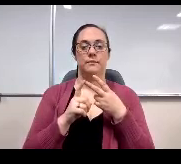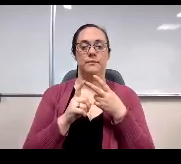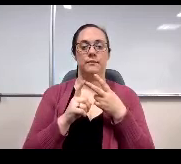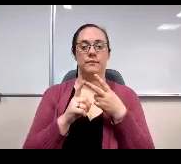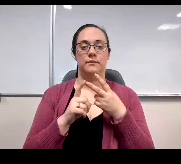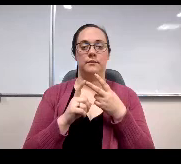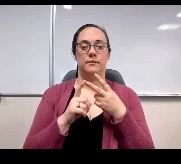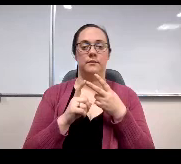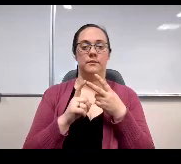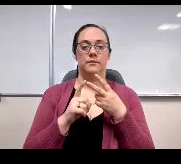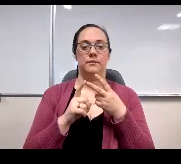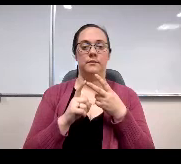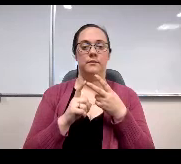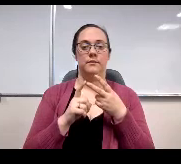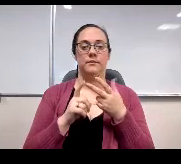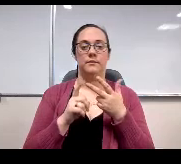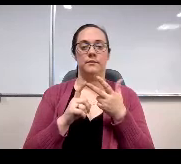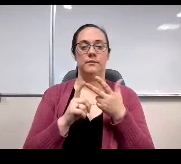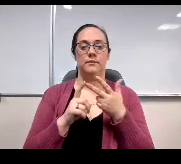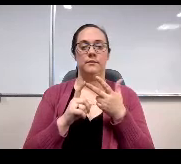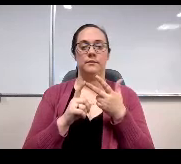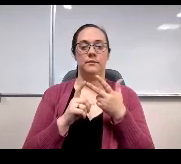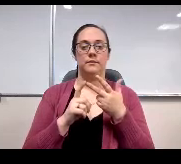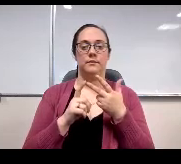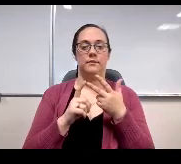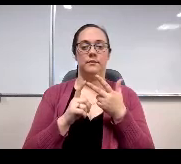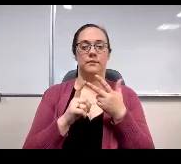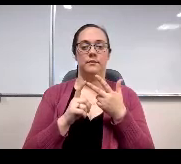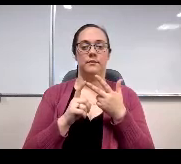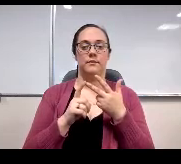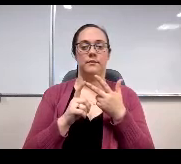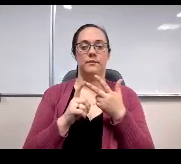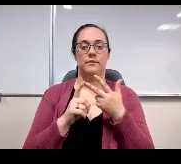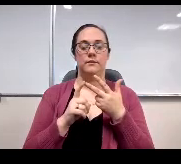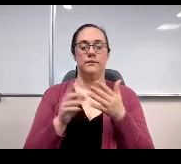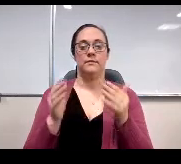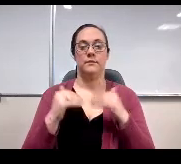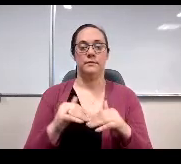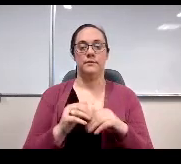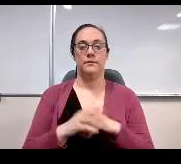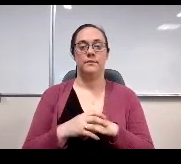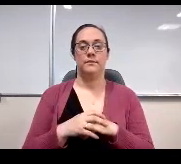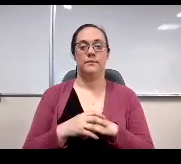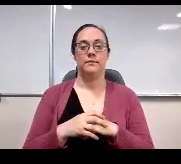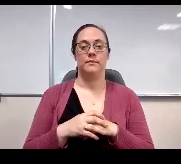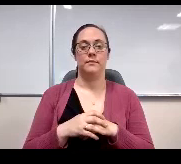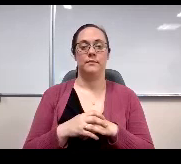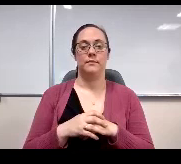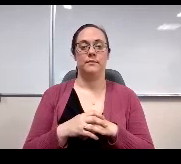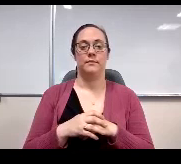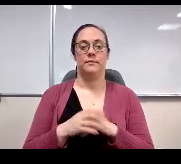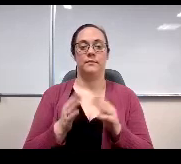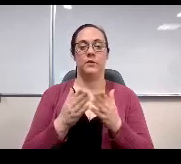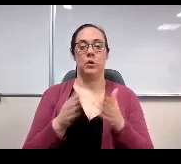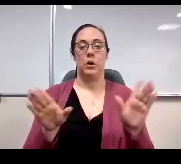this adults are watching and students report bad behavior. Next slide, please. When it comes to integrity,